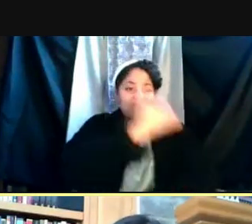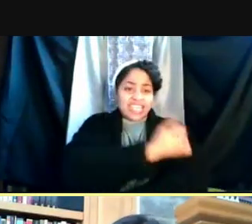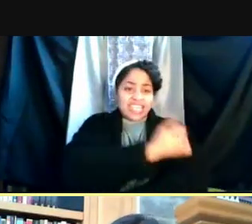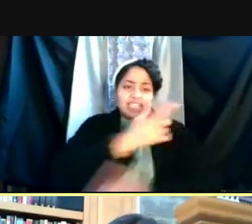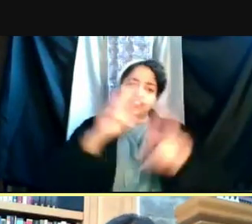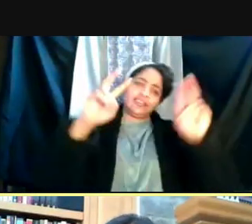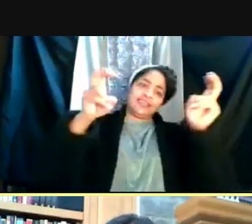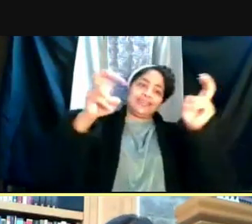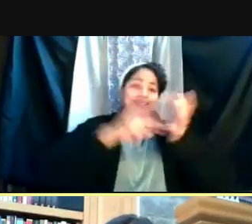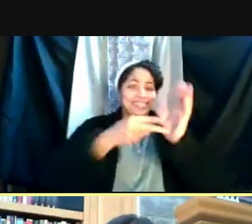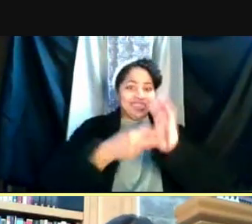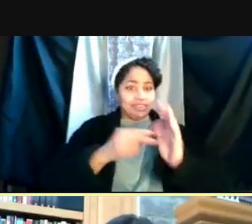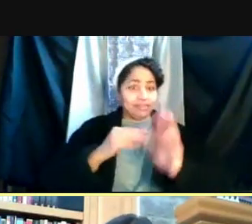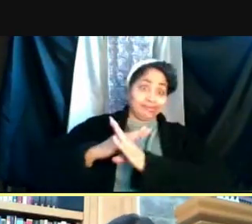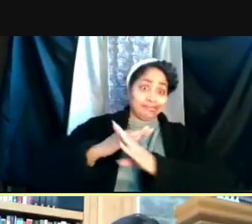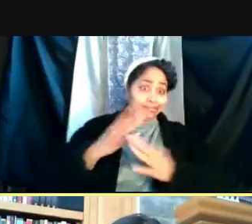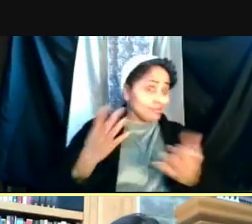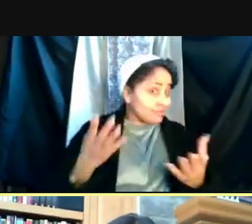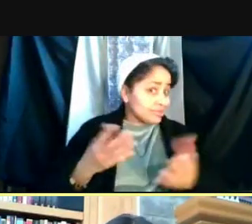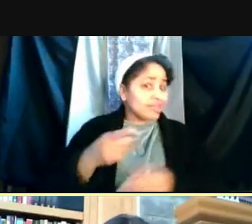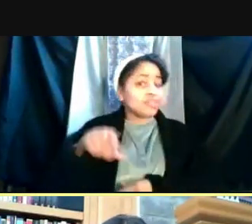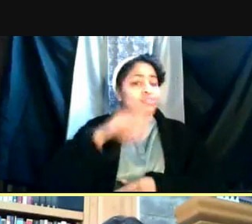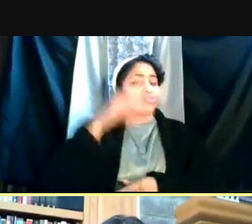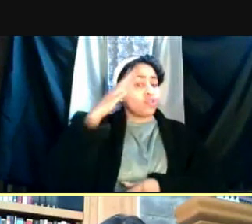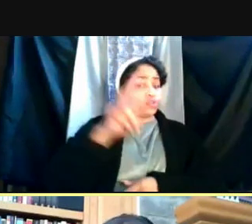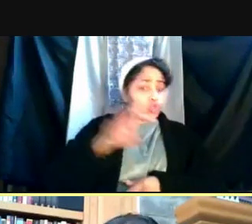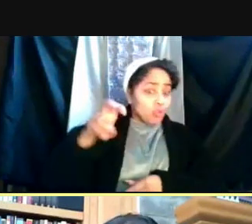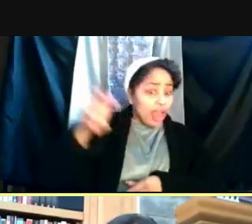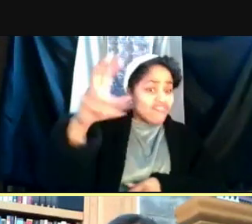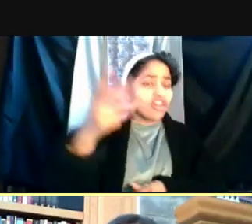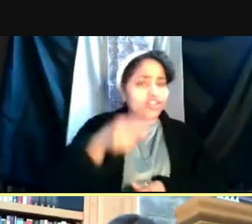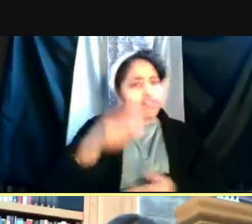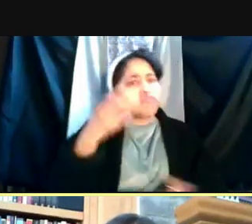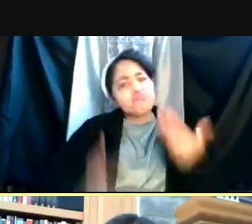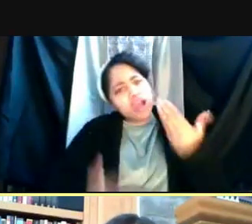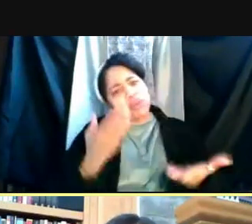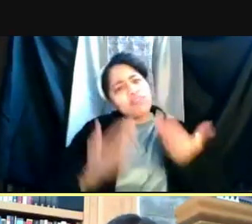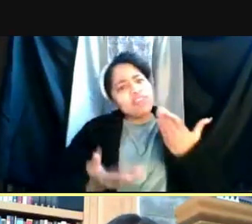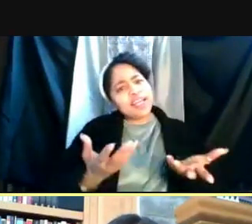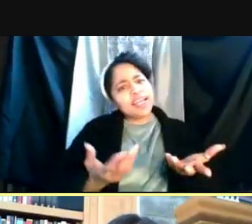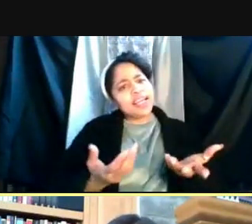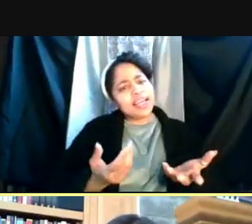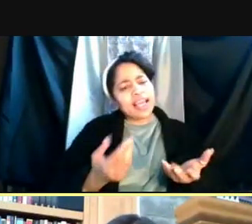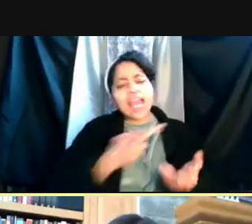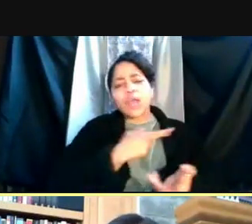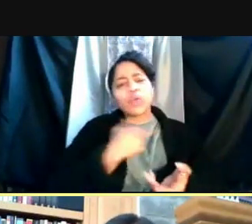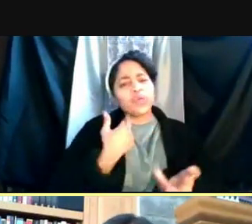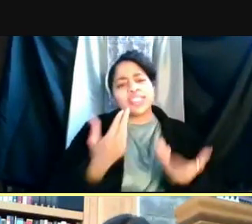And as you note, when you travel, you're probably at risk. And it doesn't mean like if people